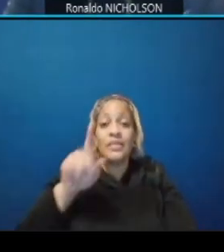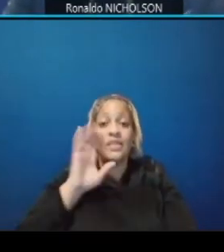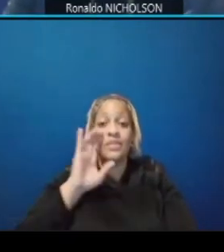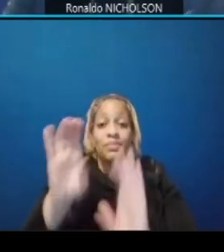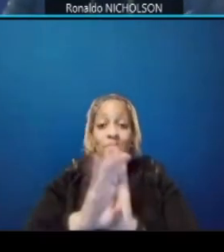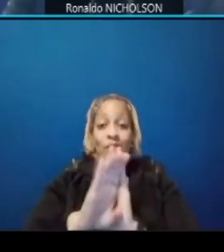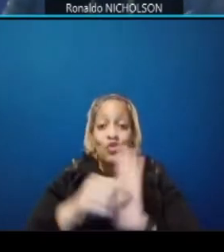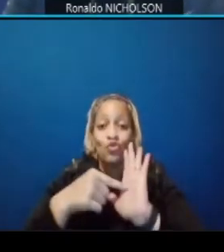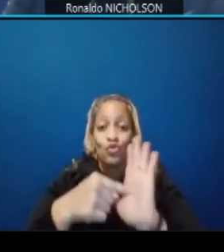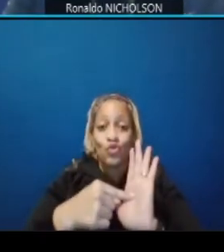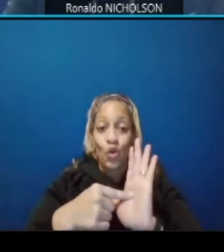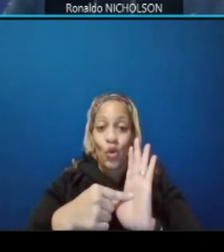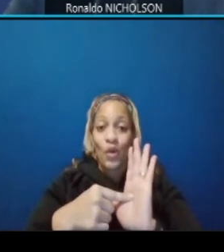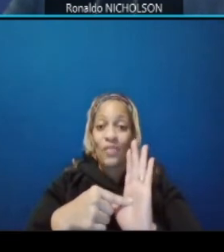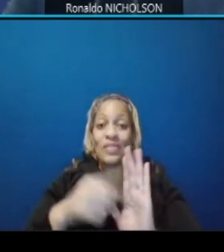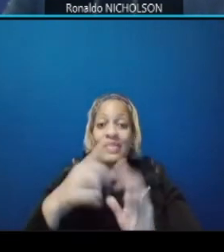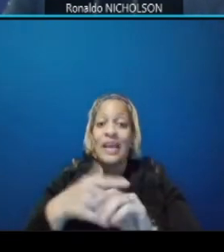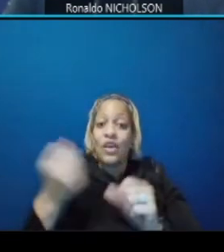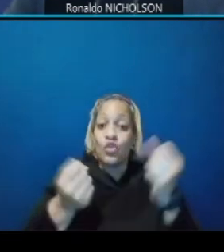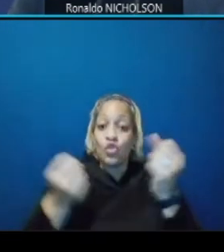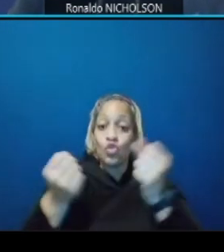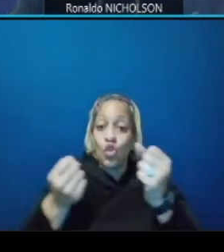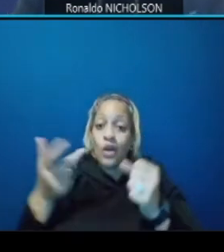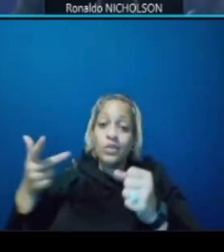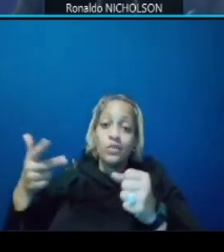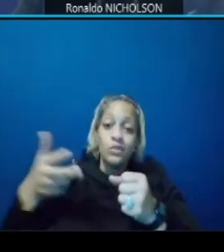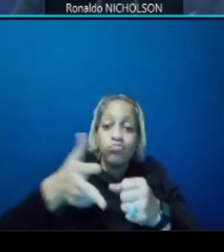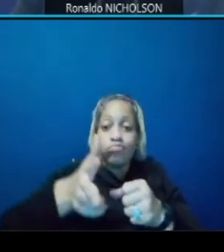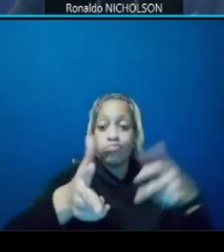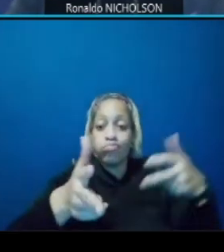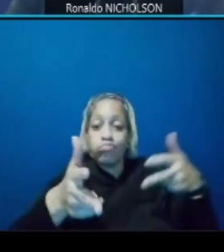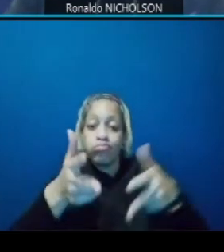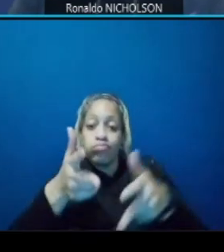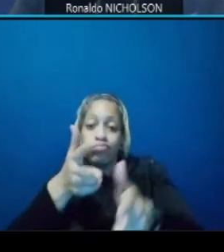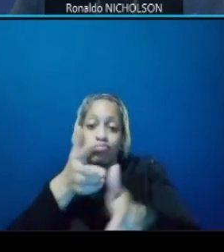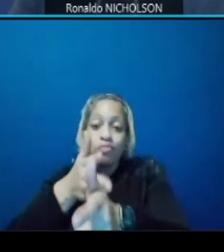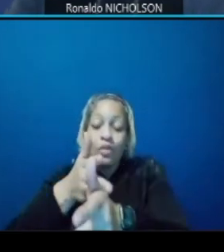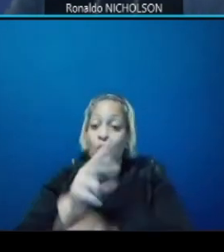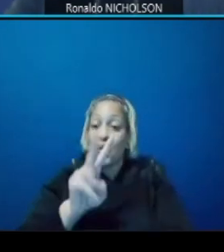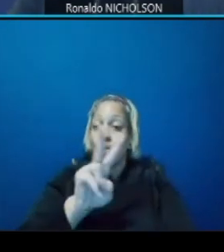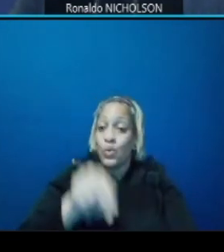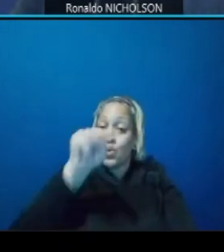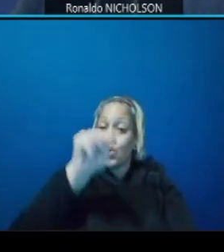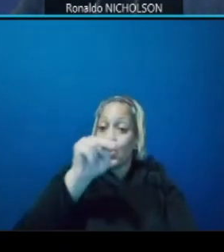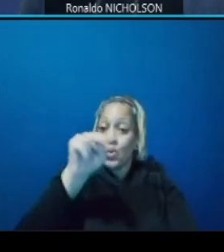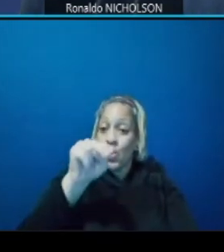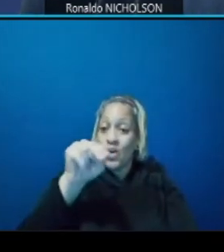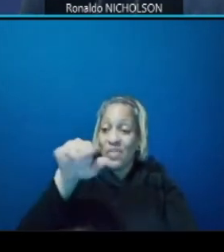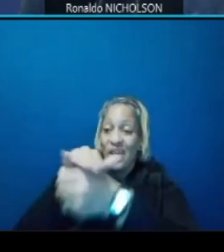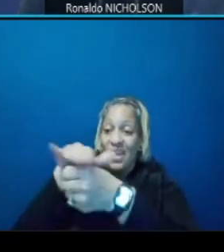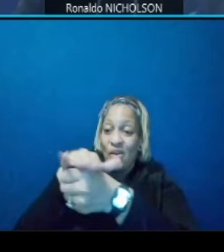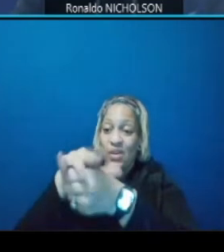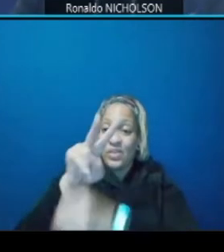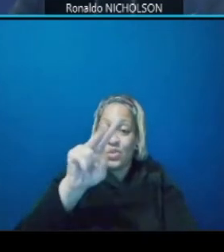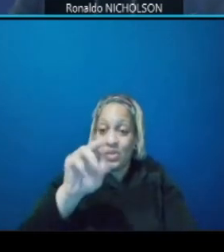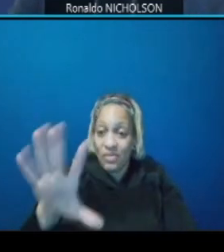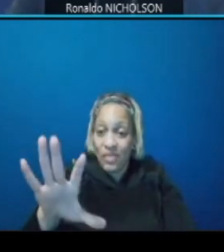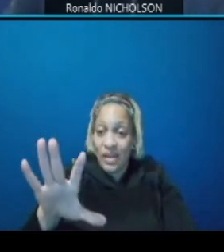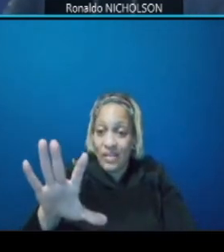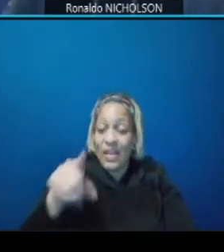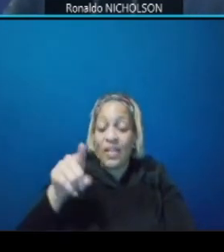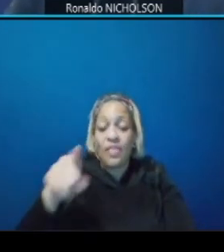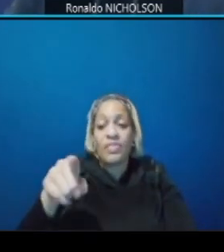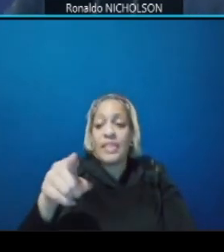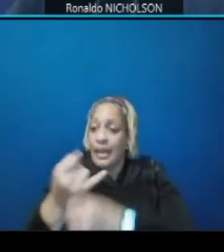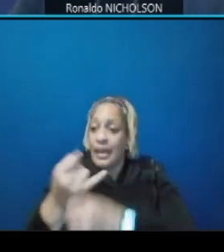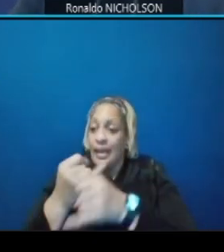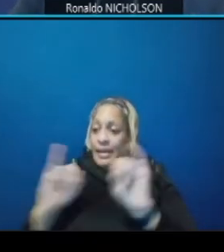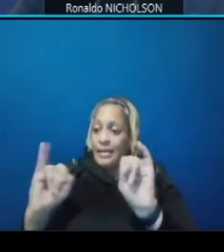traffic merging from the bridge to northbound dc 295 with this independent merge lane that will